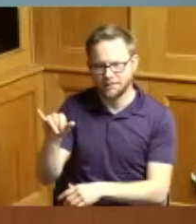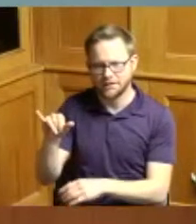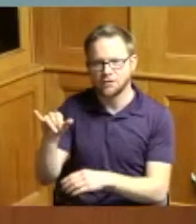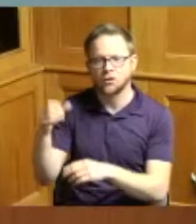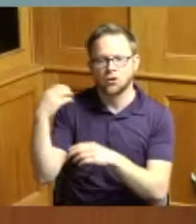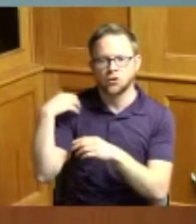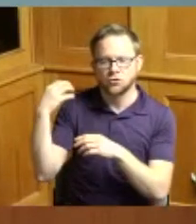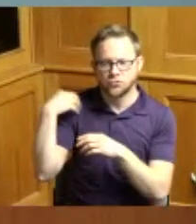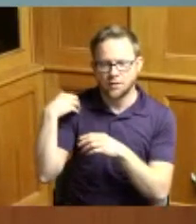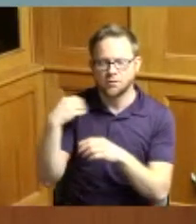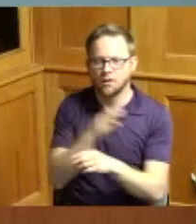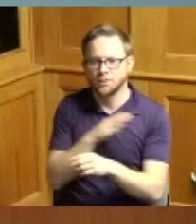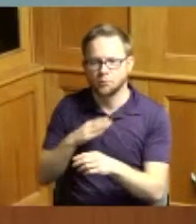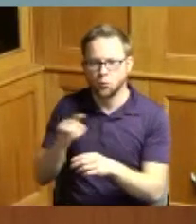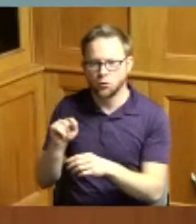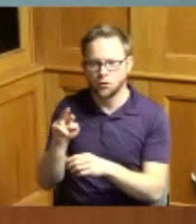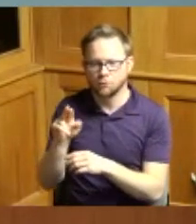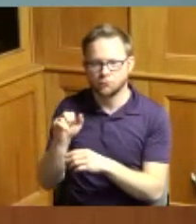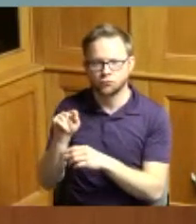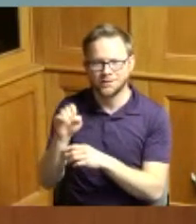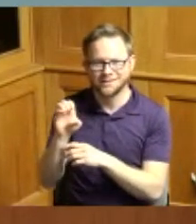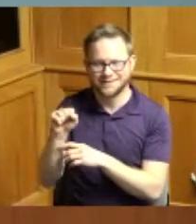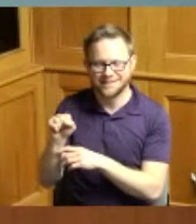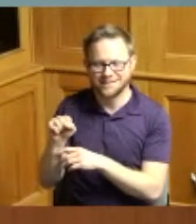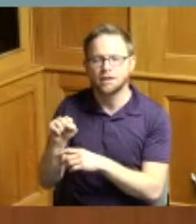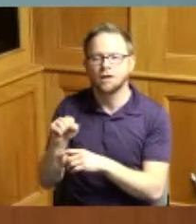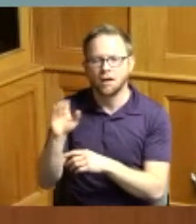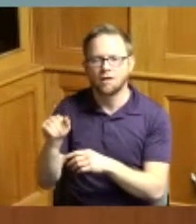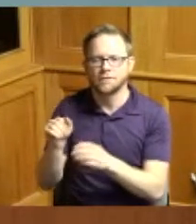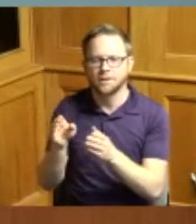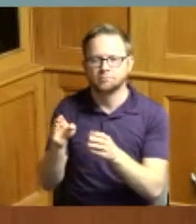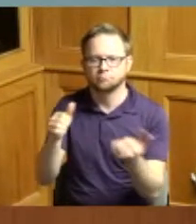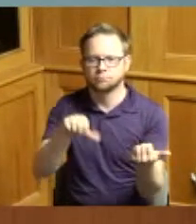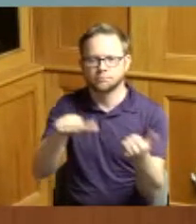heights missionary baptist church and board member for the National Underground Railroad